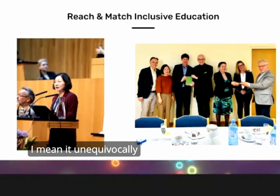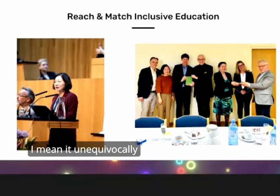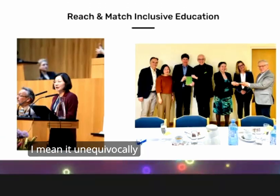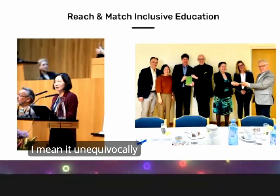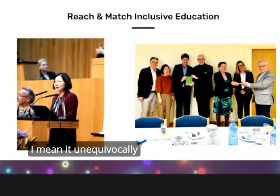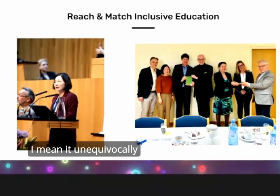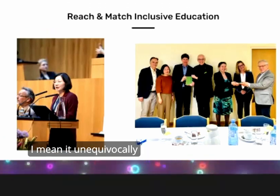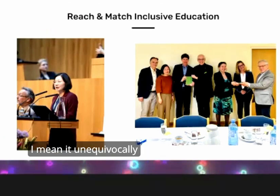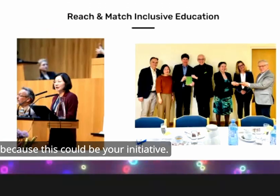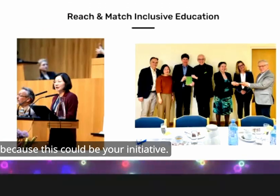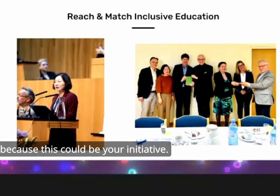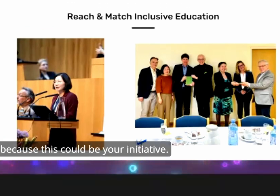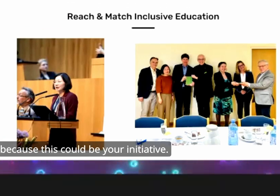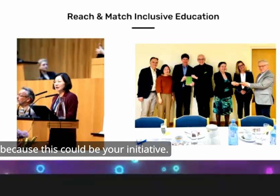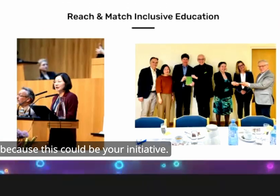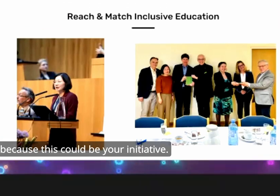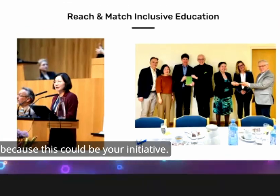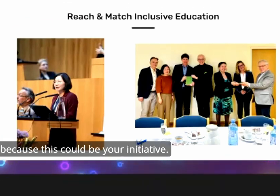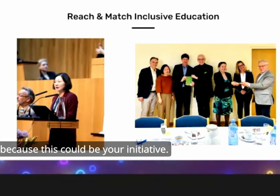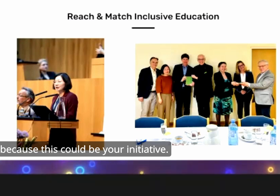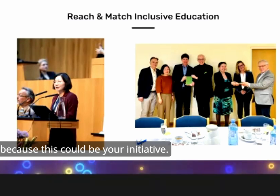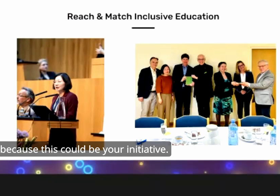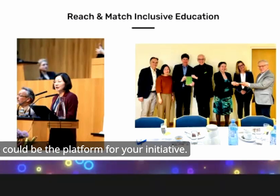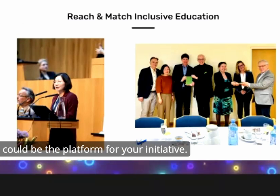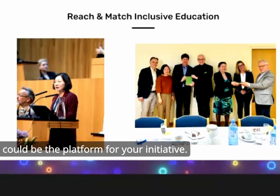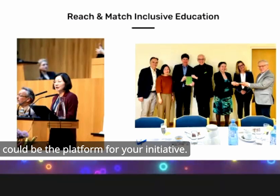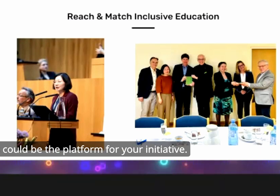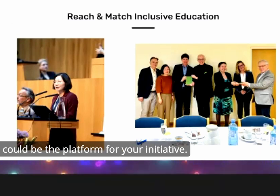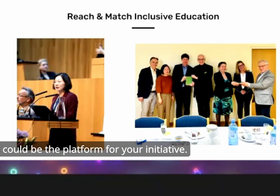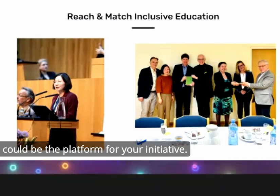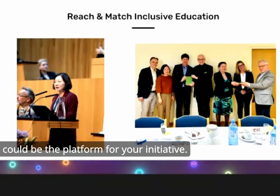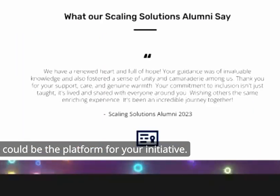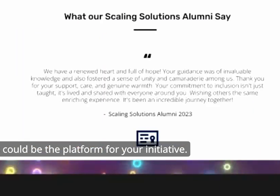I mean it unequivocally because this could be your initiative this could be the platform for